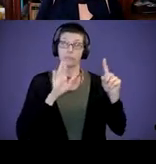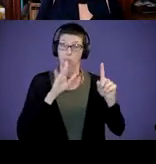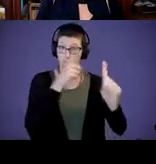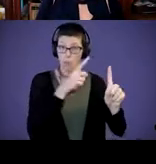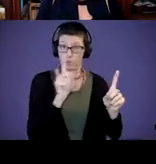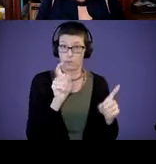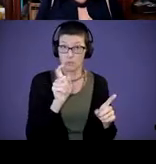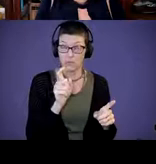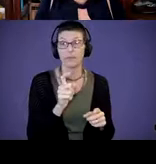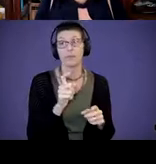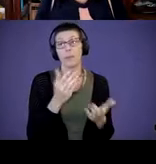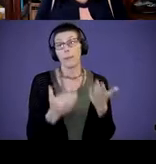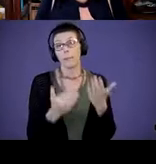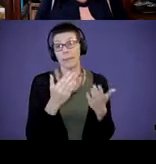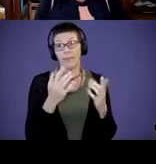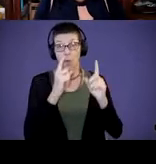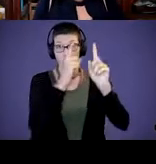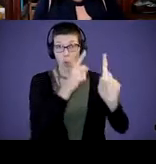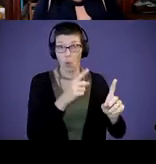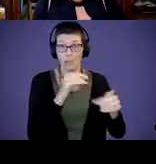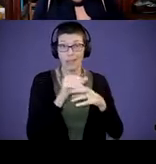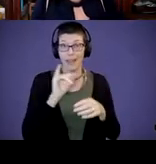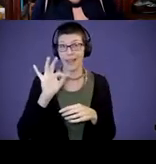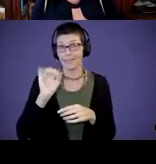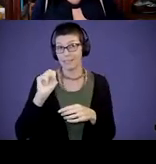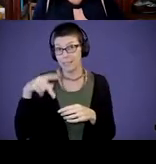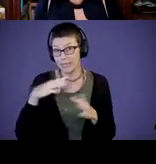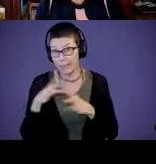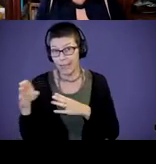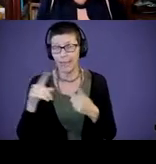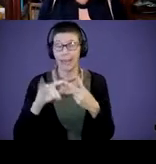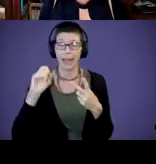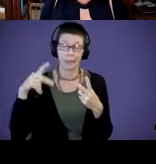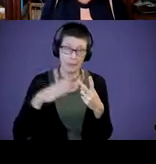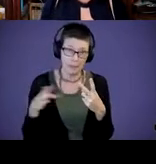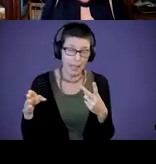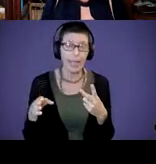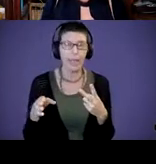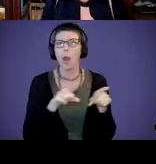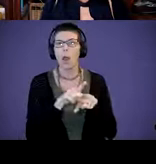Those might be the goals that are on your IFSP plan or your IEP plan, but also think beyond that.